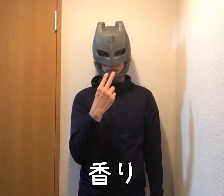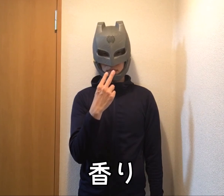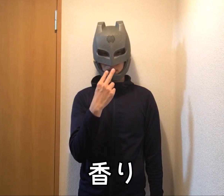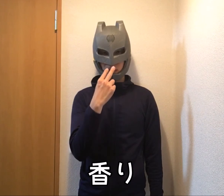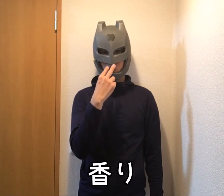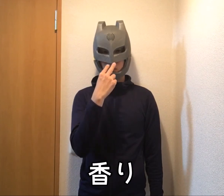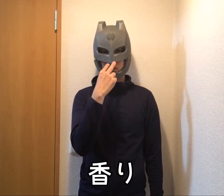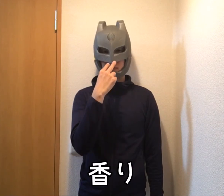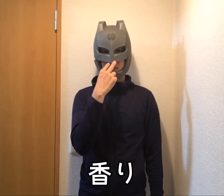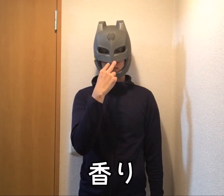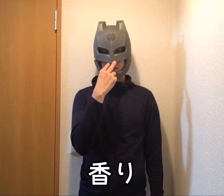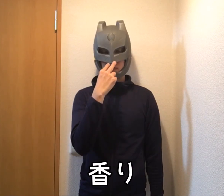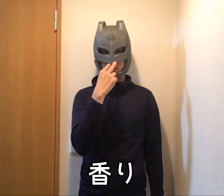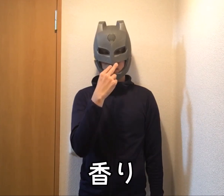Aroma / Smell / Scent